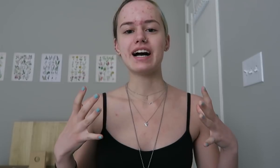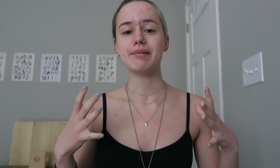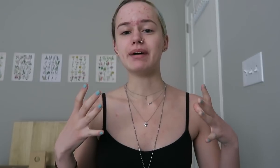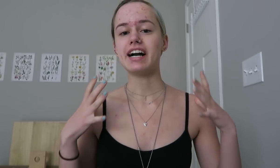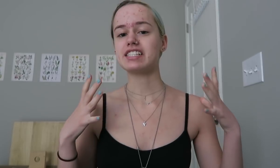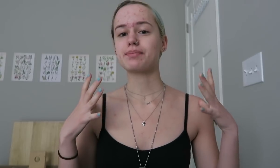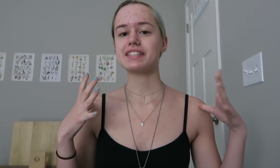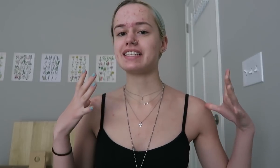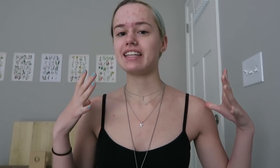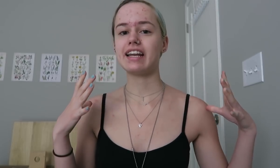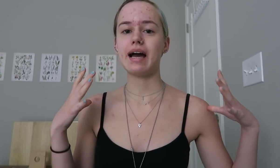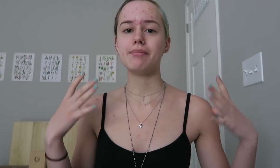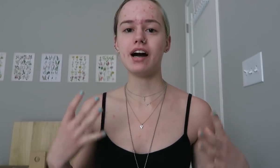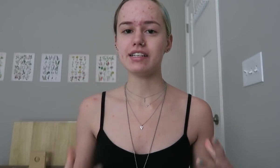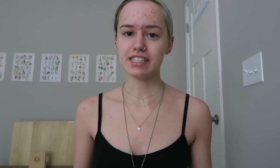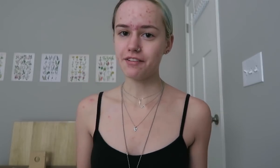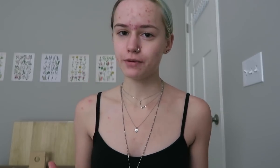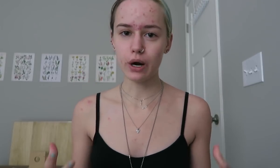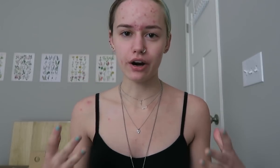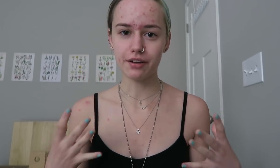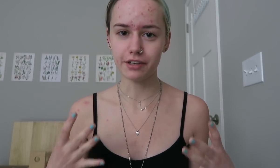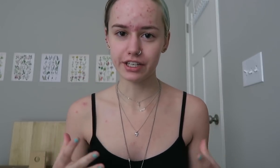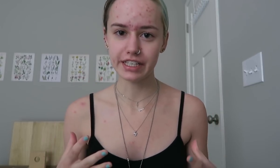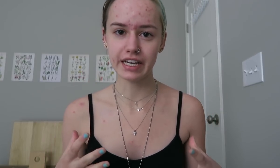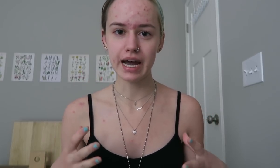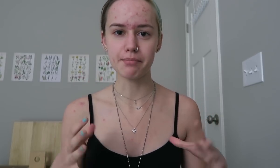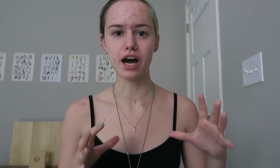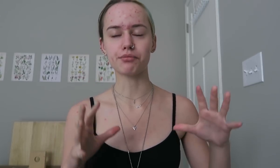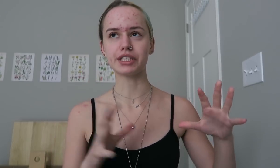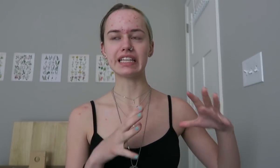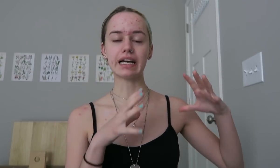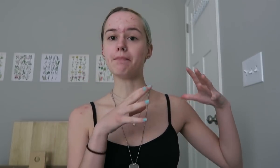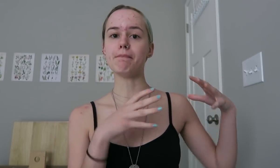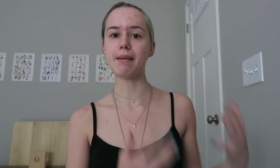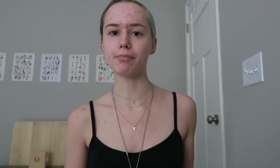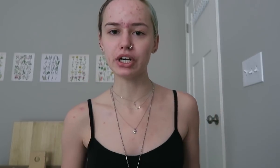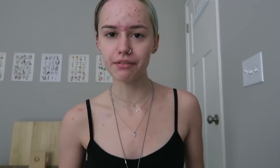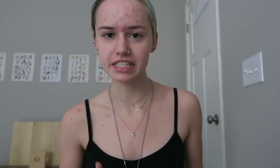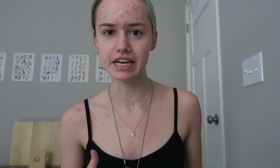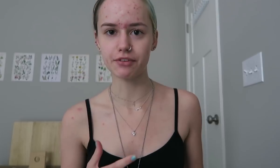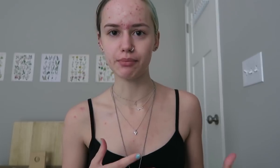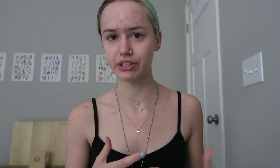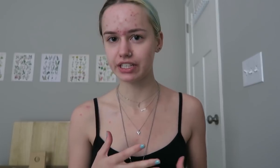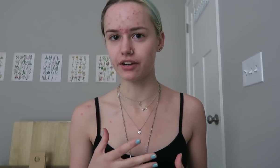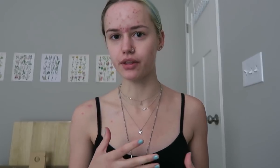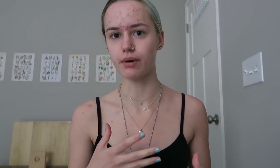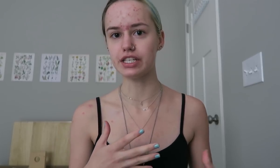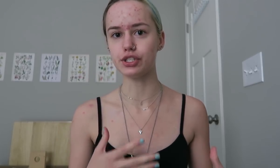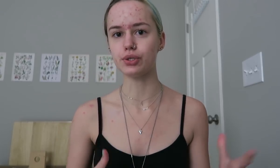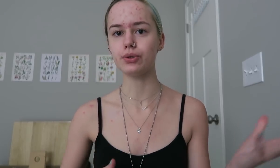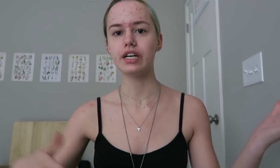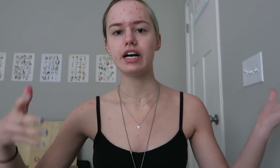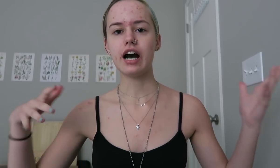Um, I just want to say that I'm not deaf or hard of hearing. I'm not really like a member of the deaf community, Although I do, um, like...